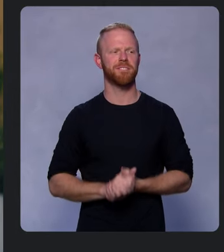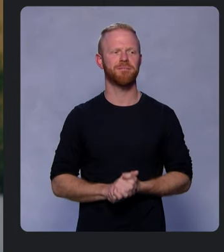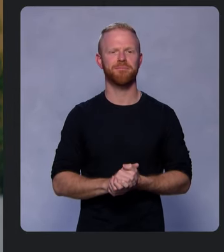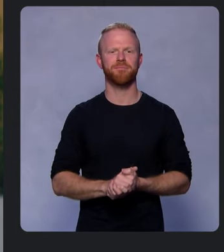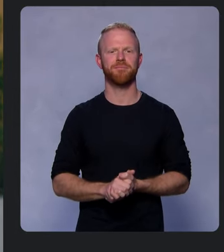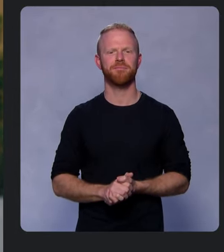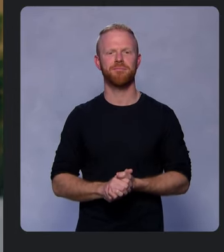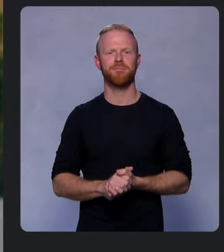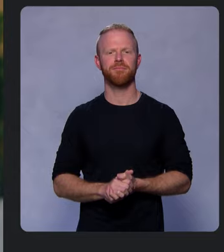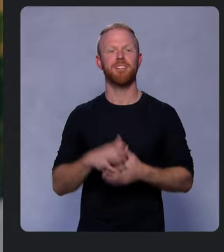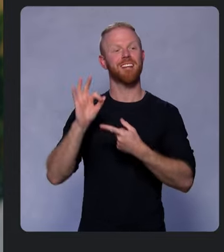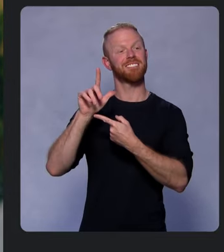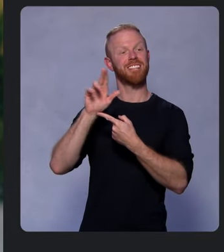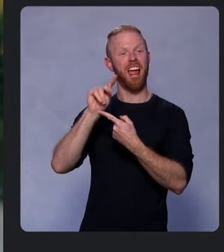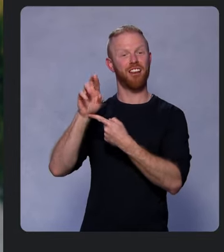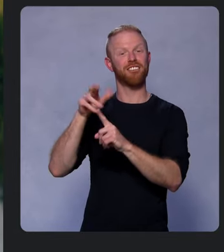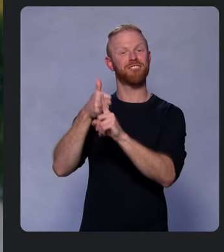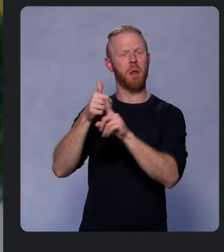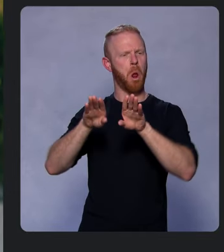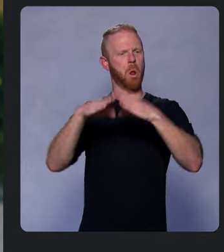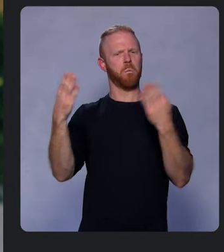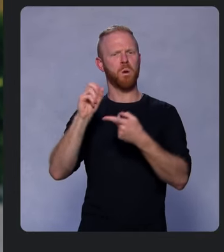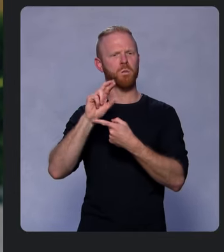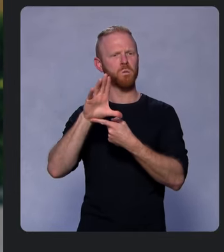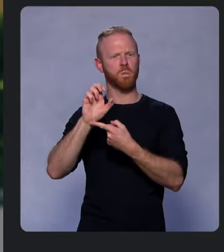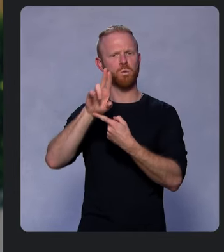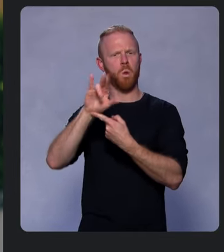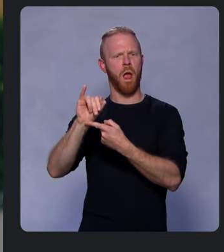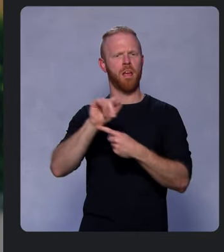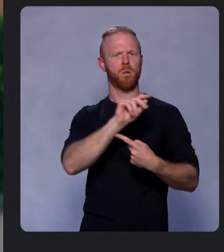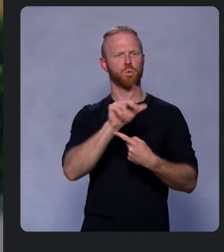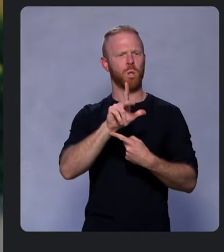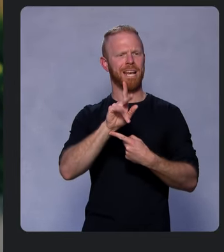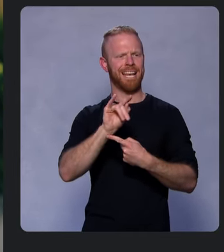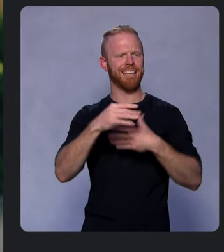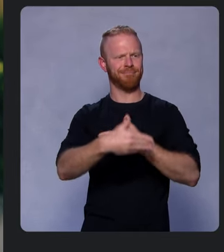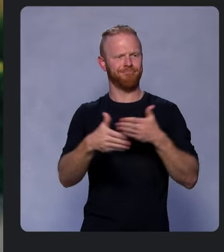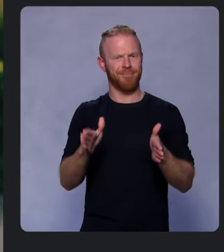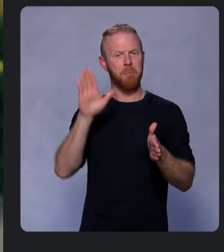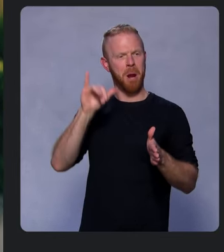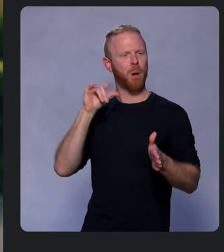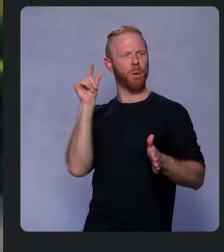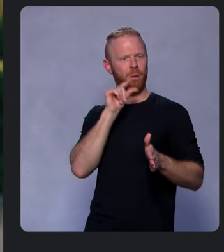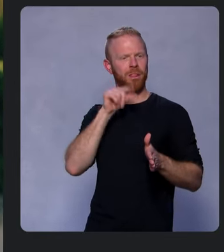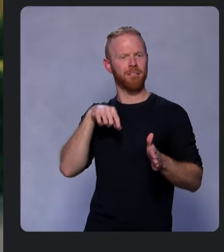[Zoey Fan] Flutter is an open-source UI toolkit by Google that empowers developers to